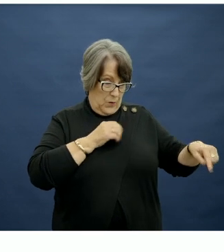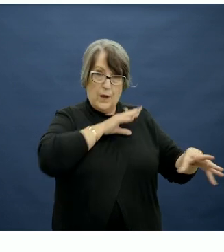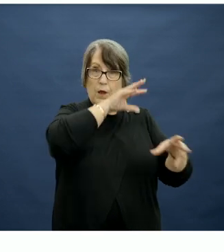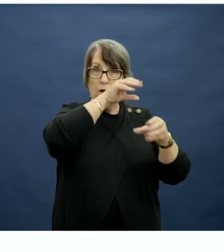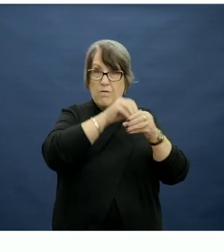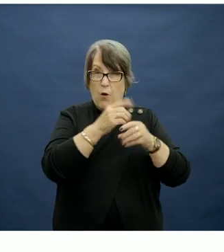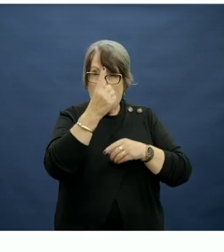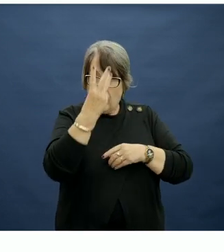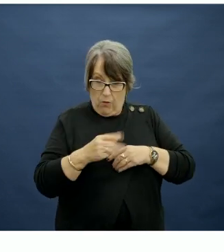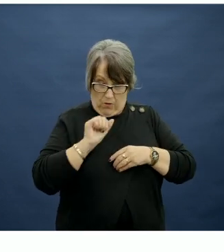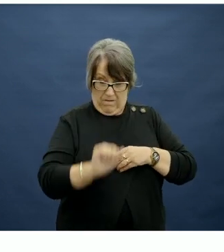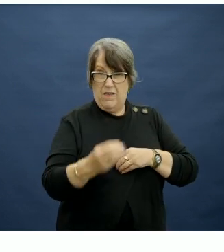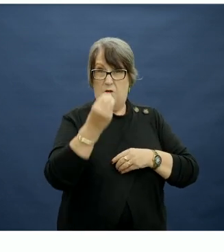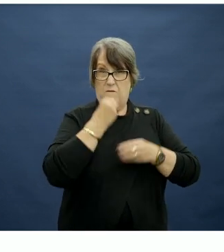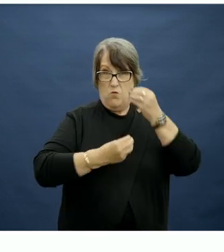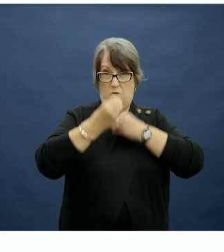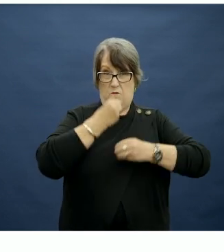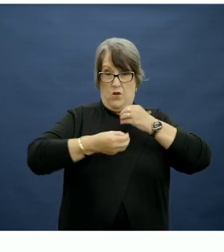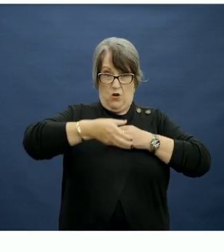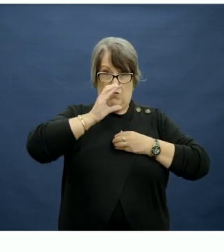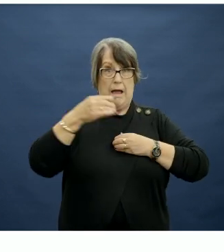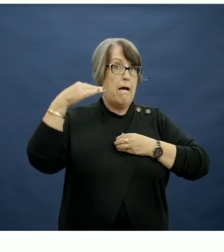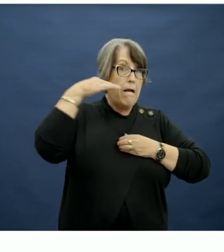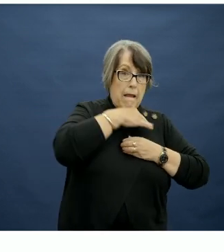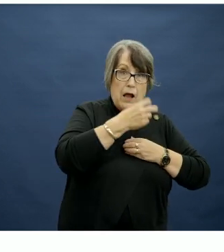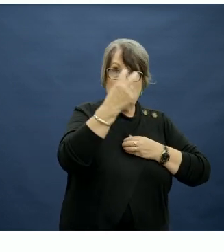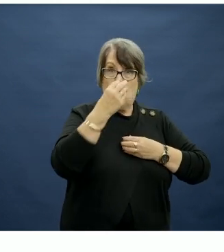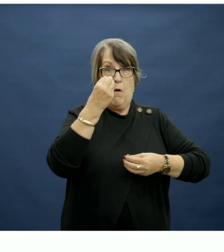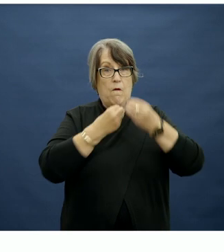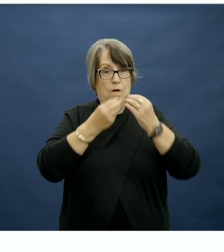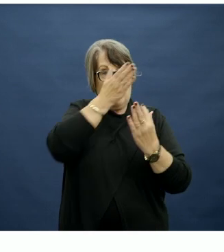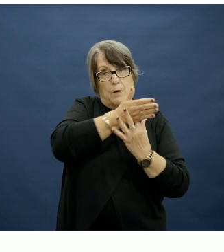third of what toddlers ate and drank at lunch, dinner and between meals.